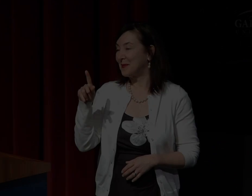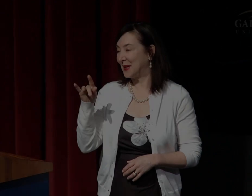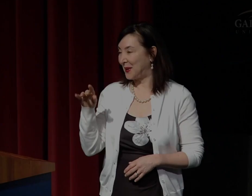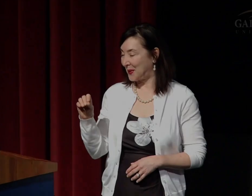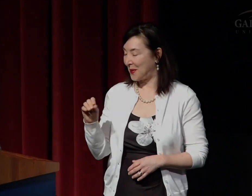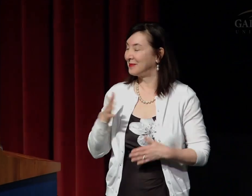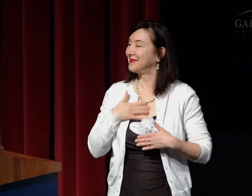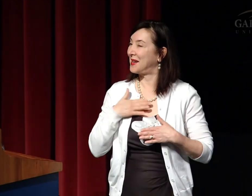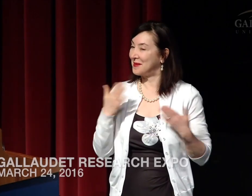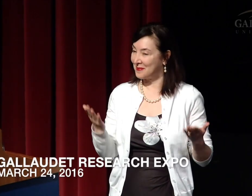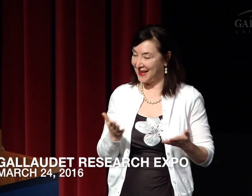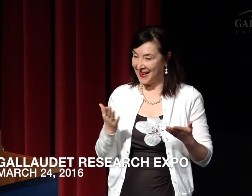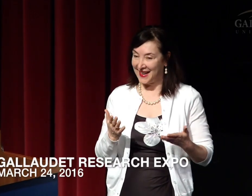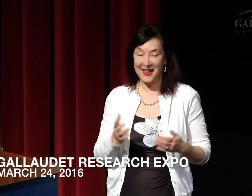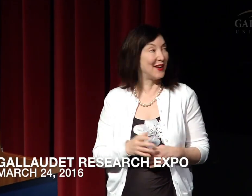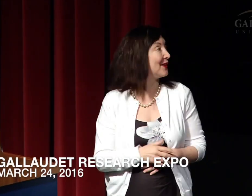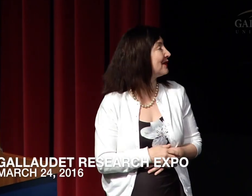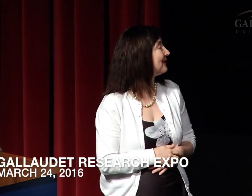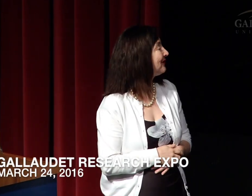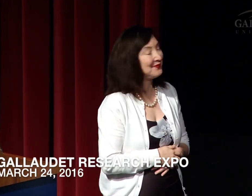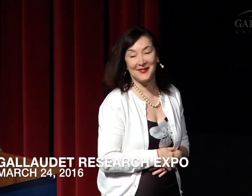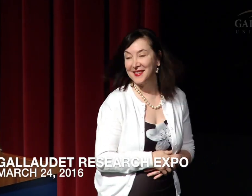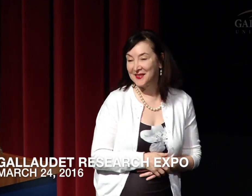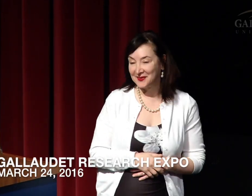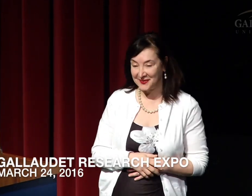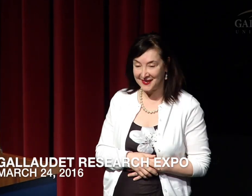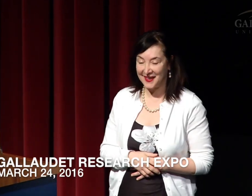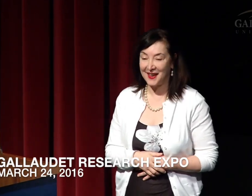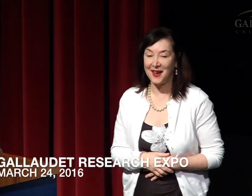I'm very happy to be here today.